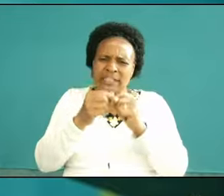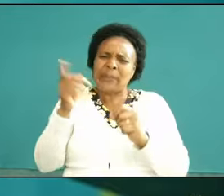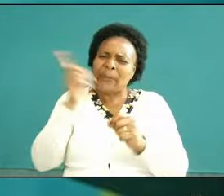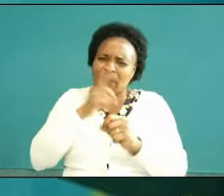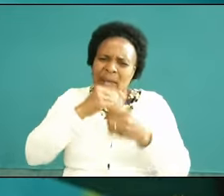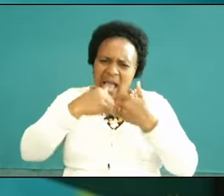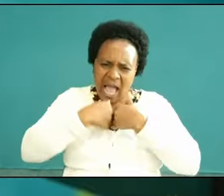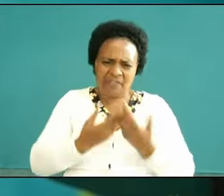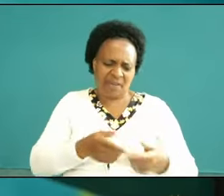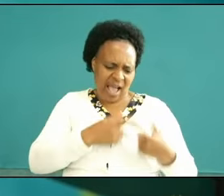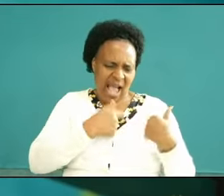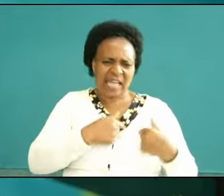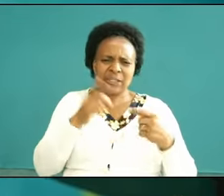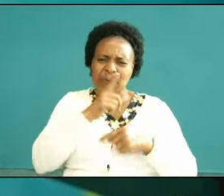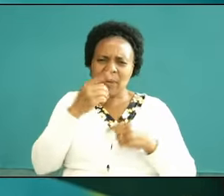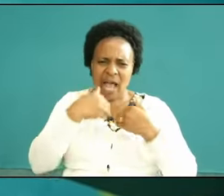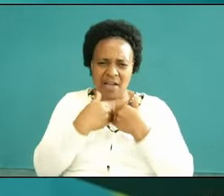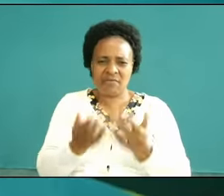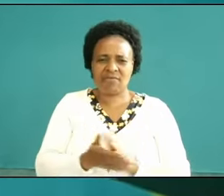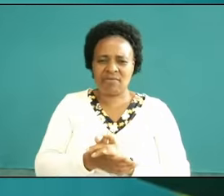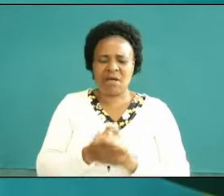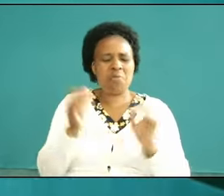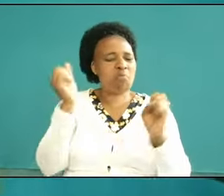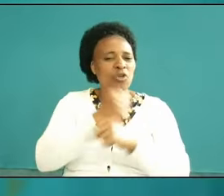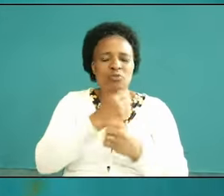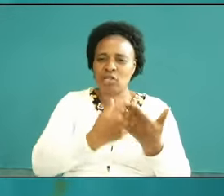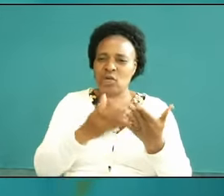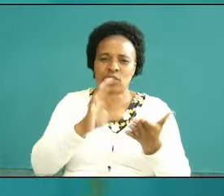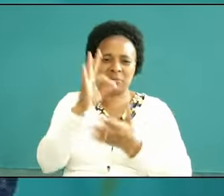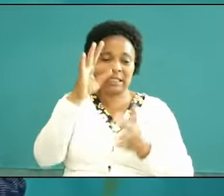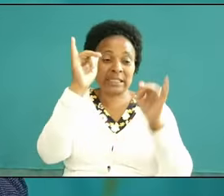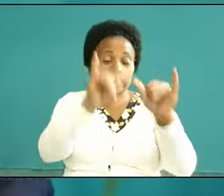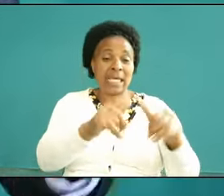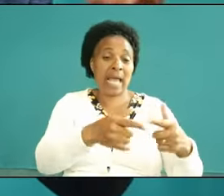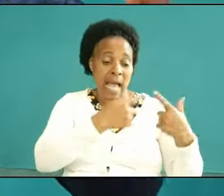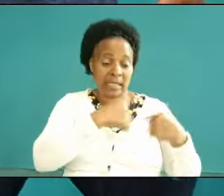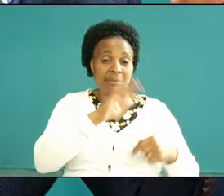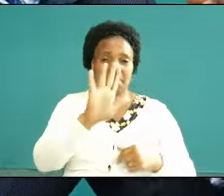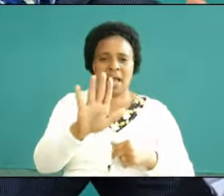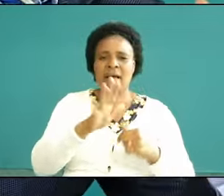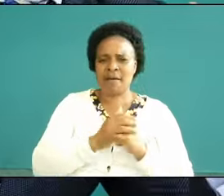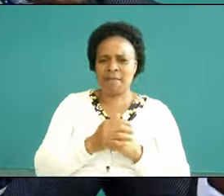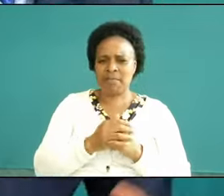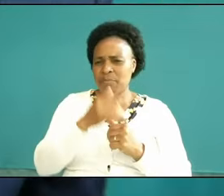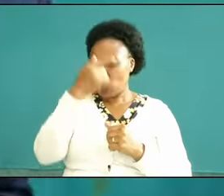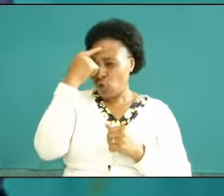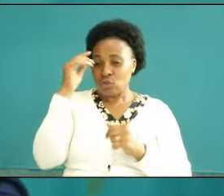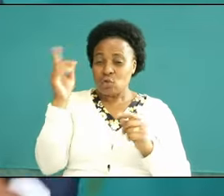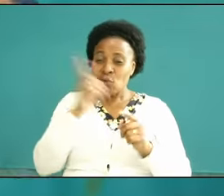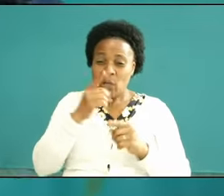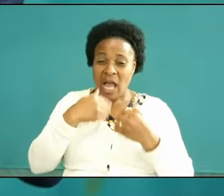of God cannot stay in a heart that is so bitter the Paul the range you you have a